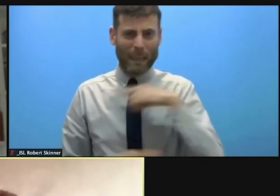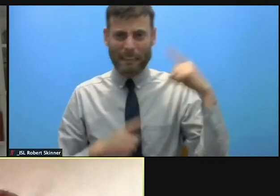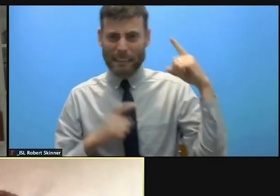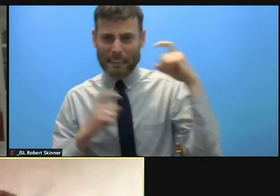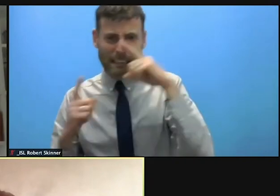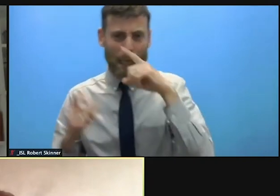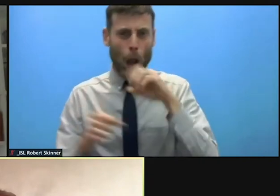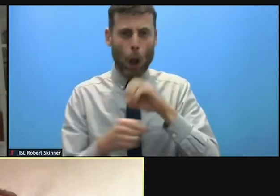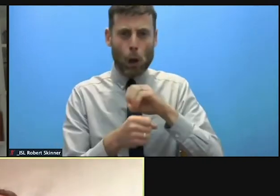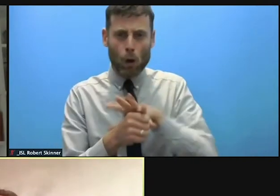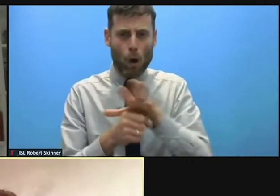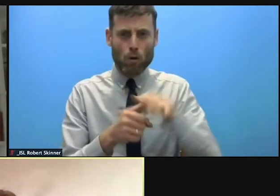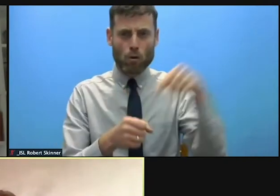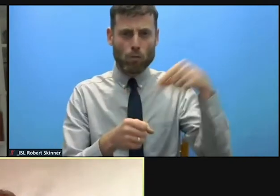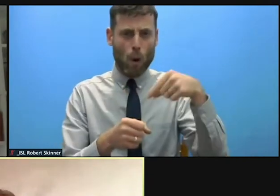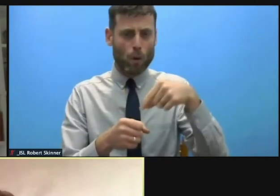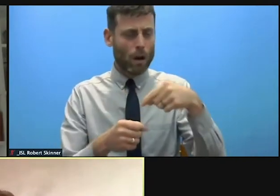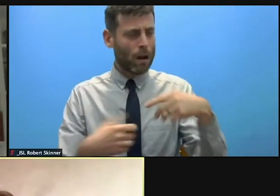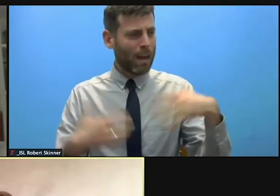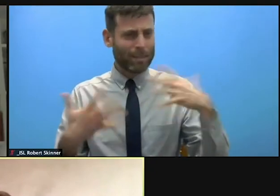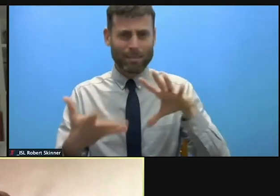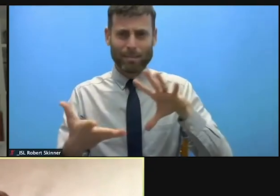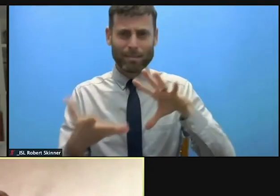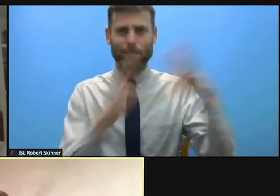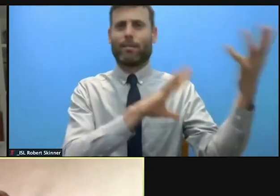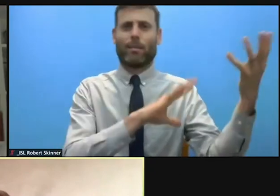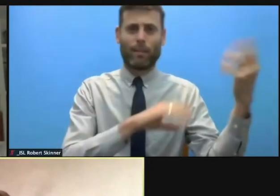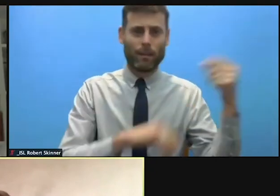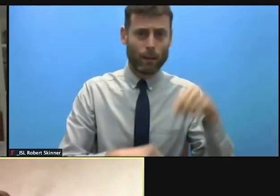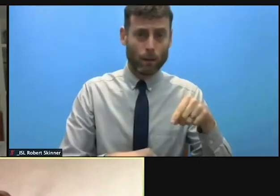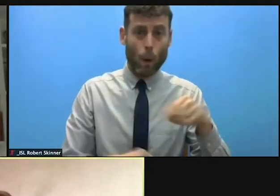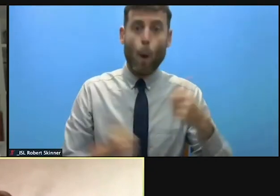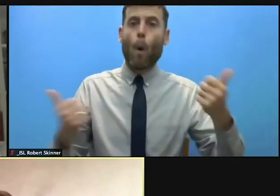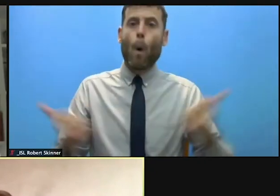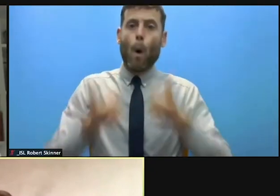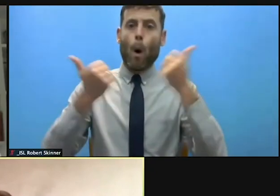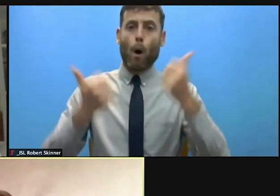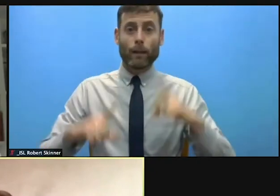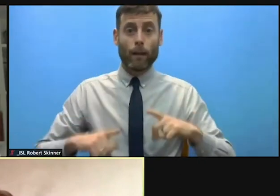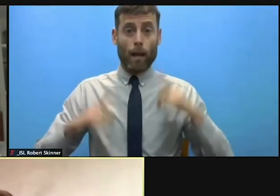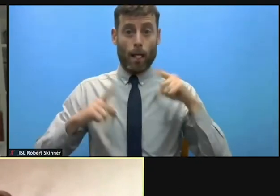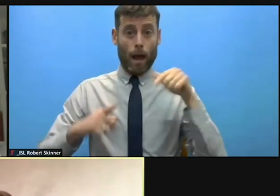that the disruptions have actually obliged us to pick up the pace on localization. We heard